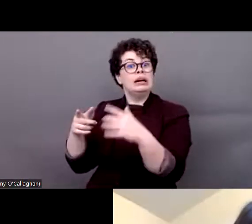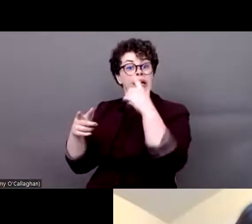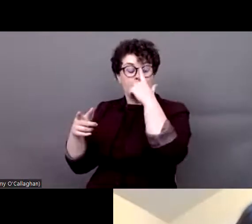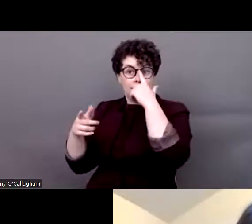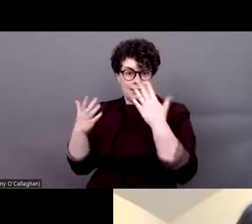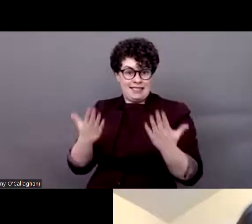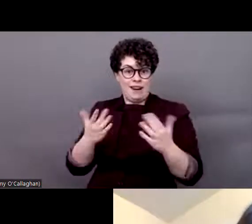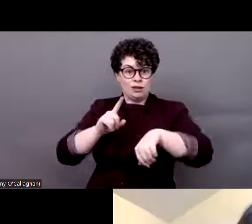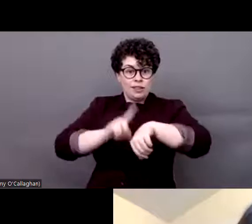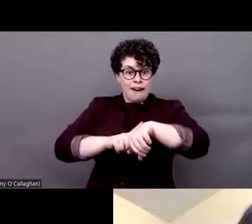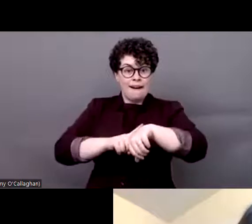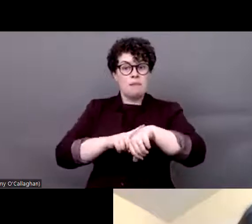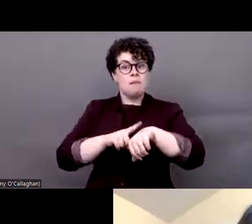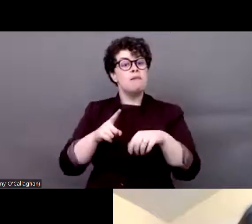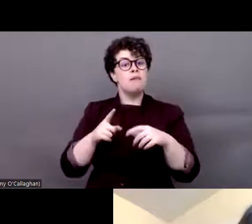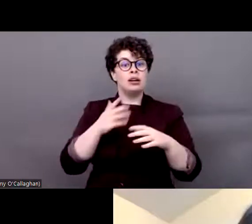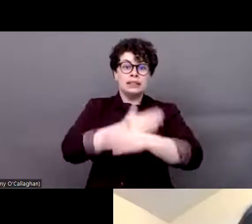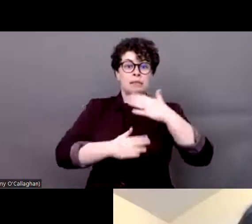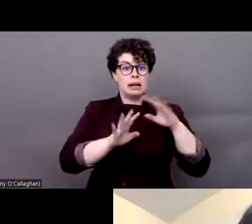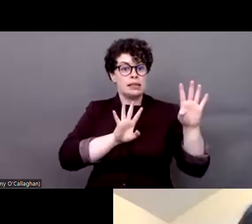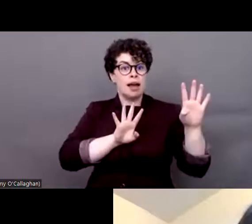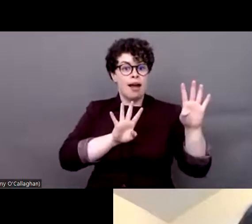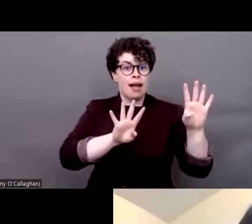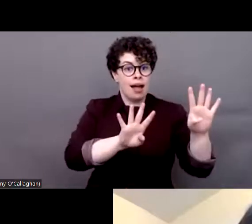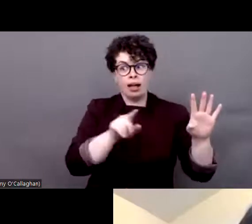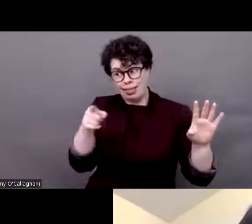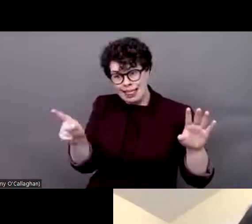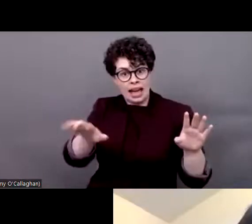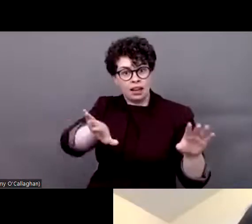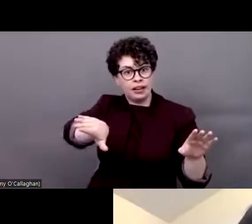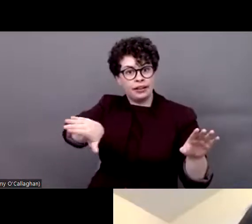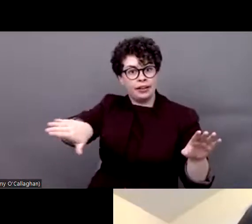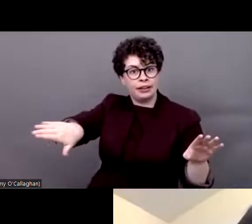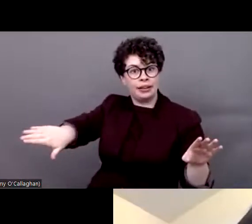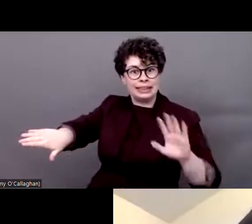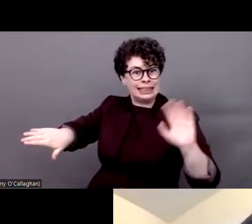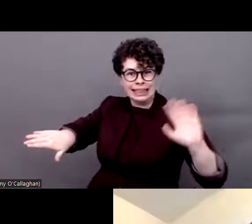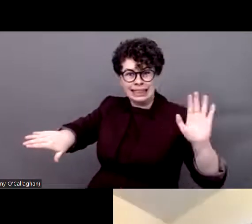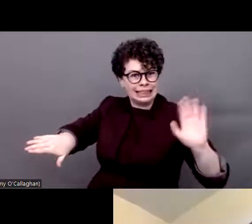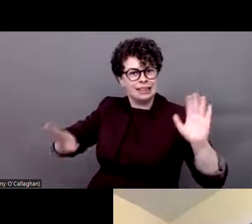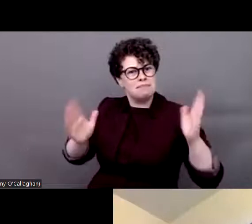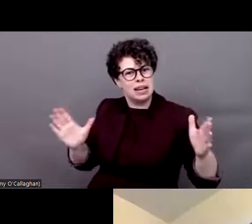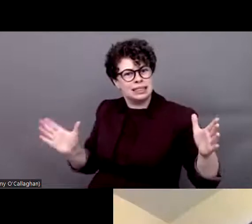Remaining the further left behind as we move forward.